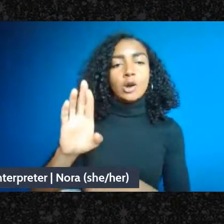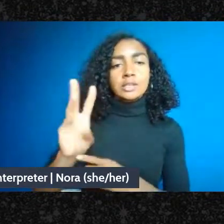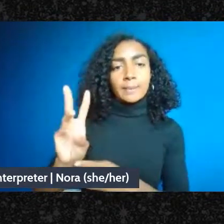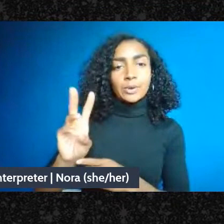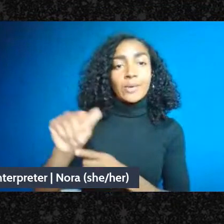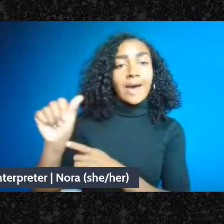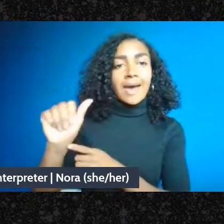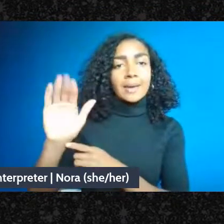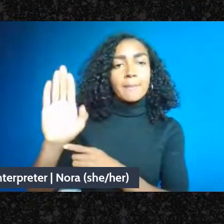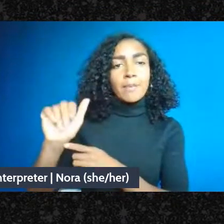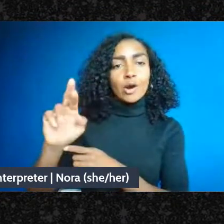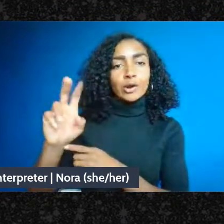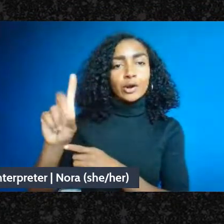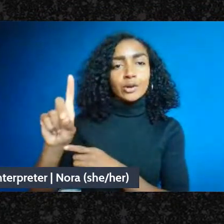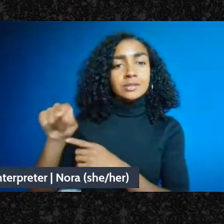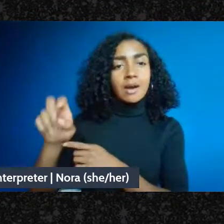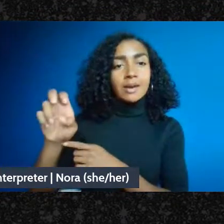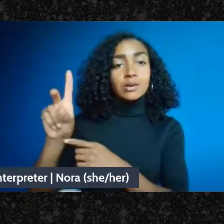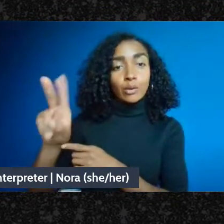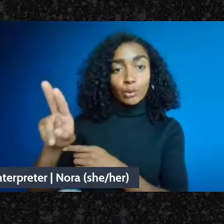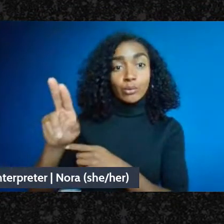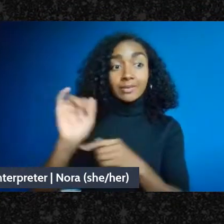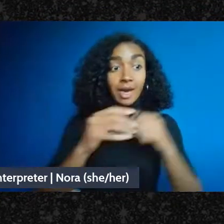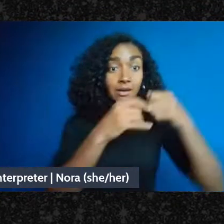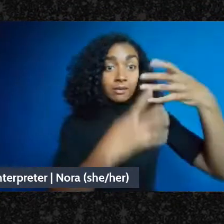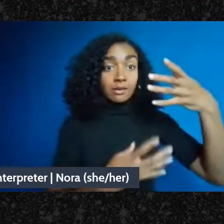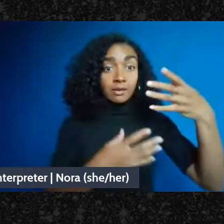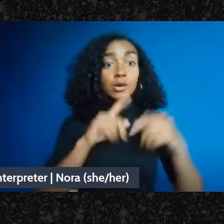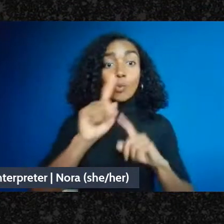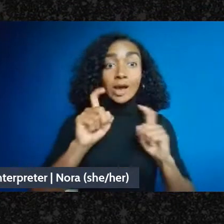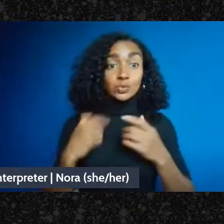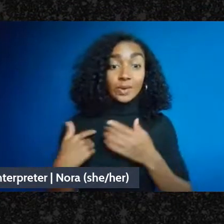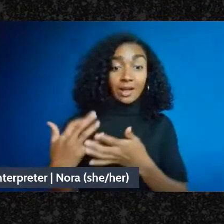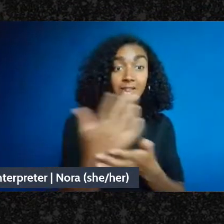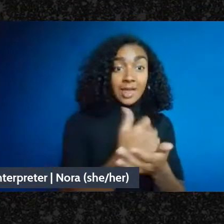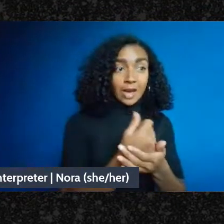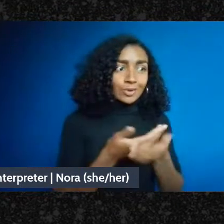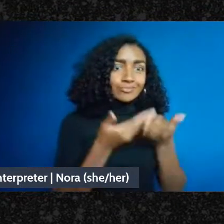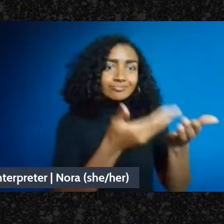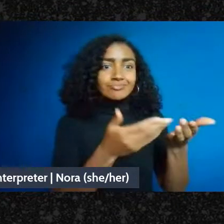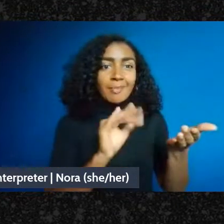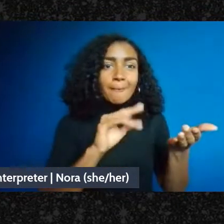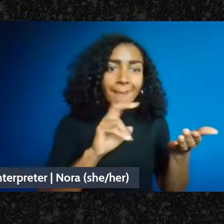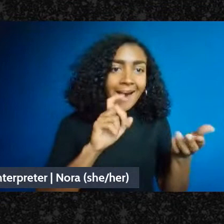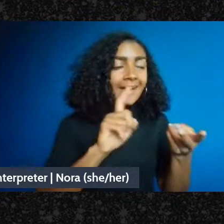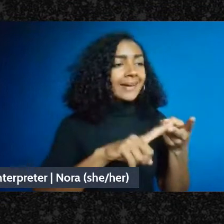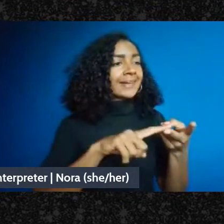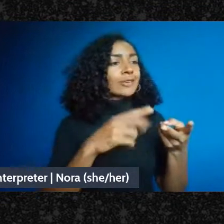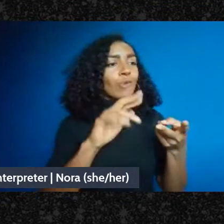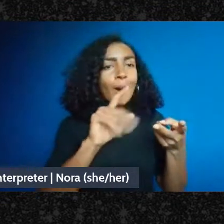Mike and Robert and other people who might be able to help answer them, and then post answers that hopefully will be useful to many people.